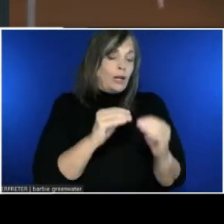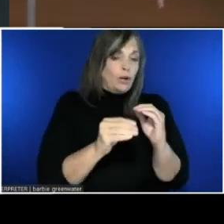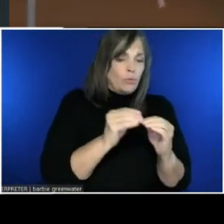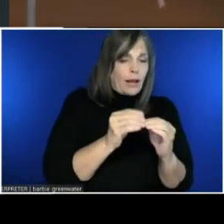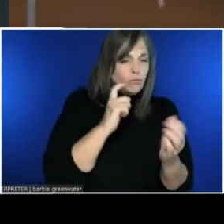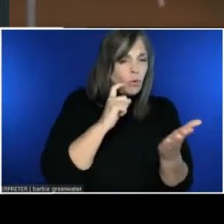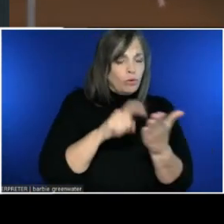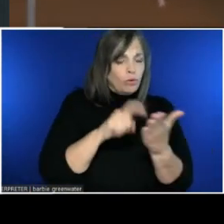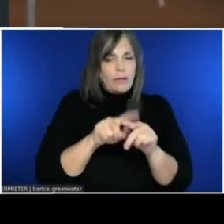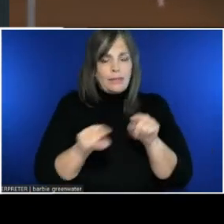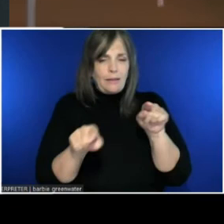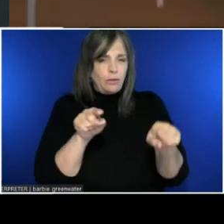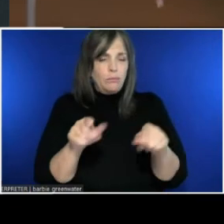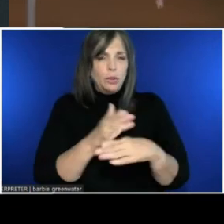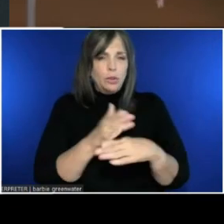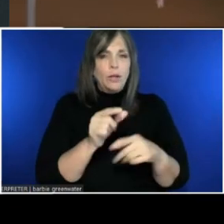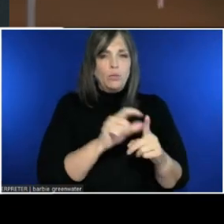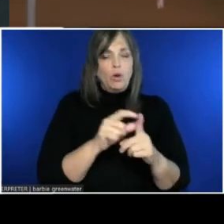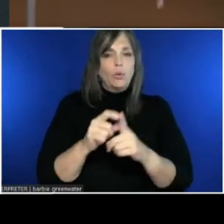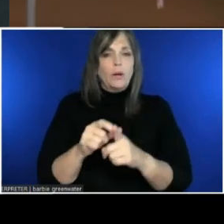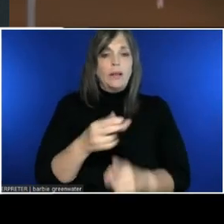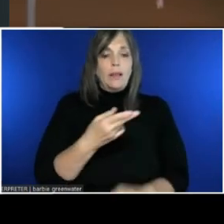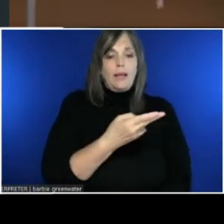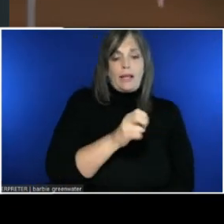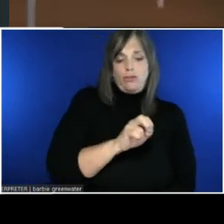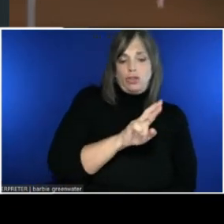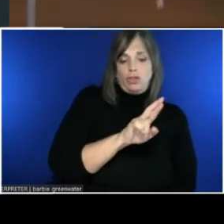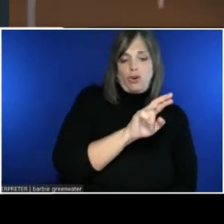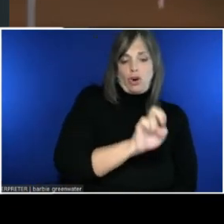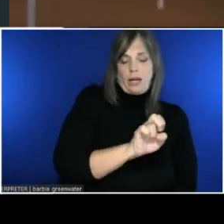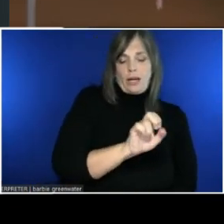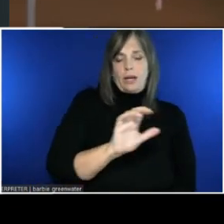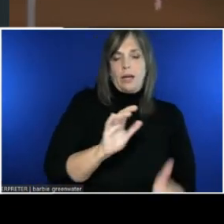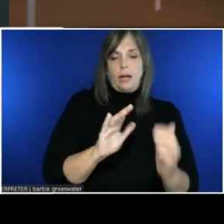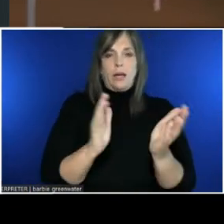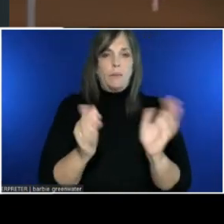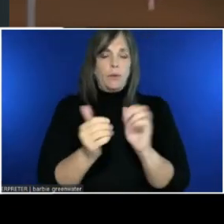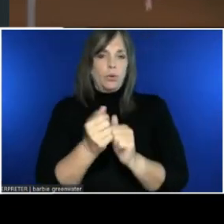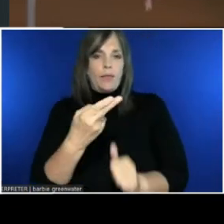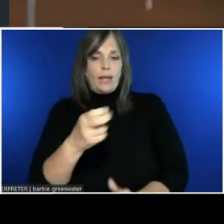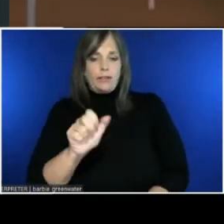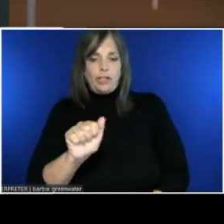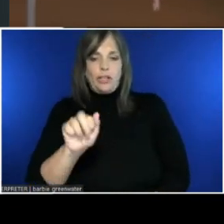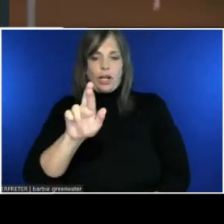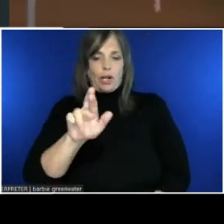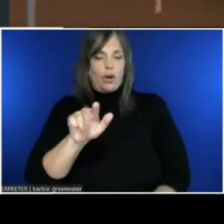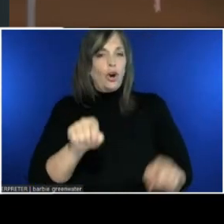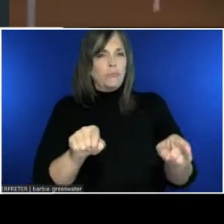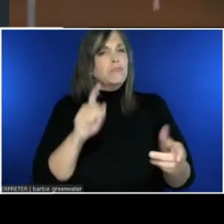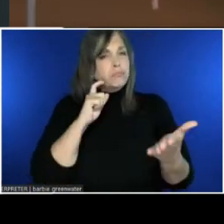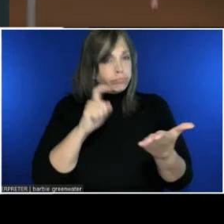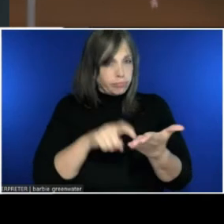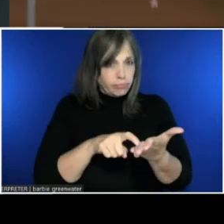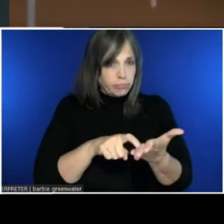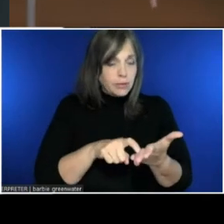Think: H-E-R-E, here, versus H-E-A-R, hear. Can you hear me.